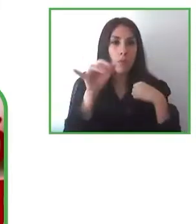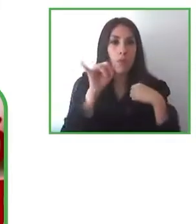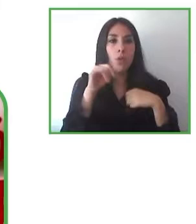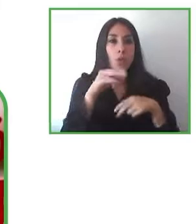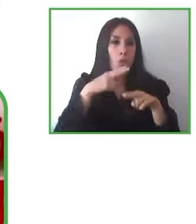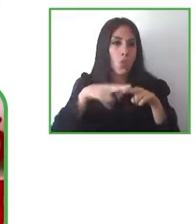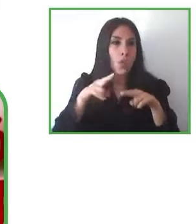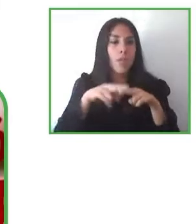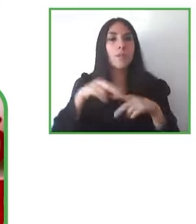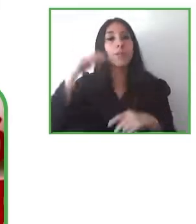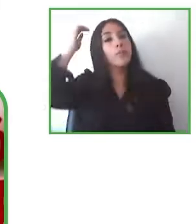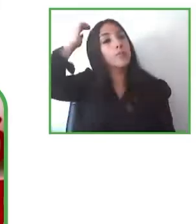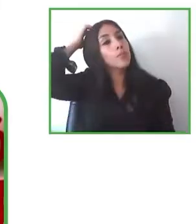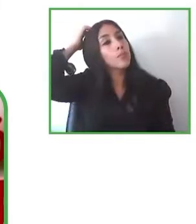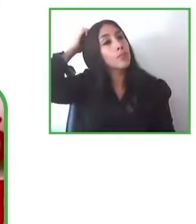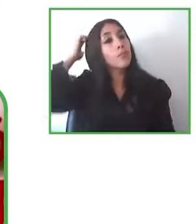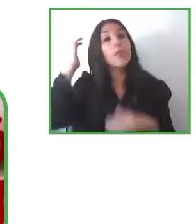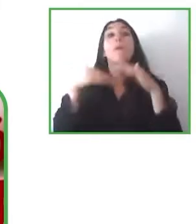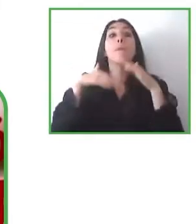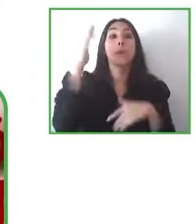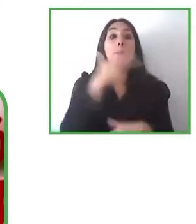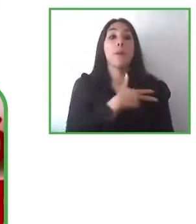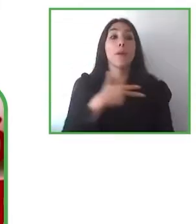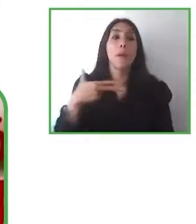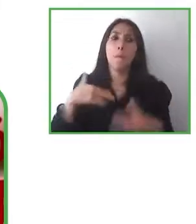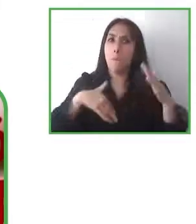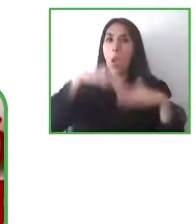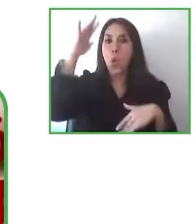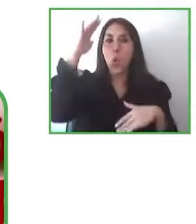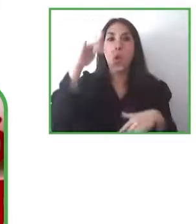more than 30 languages which means that we quickly can expand to